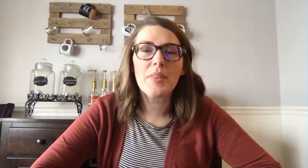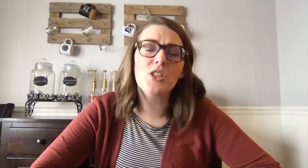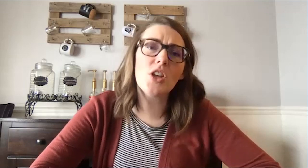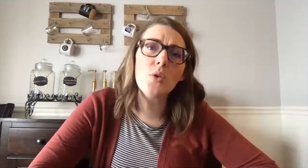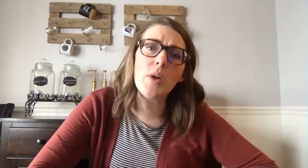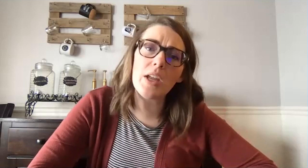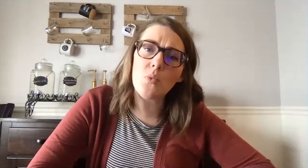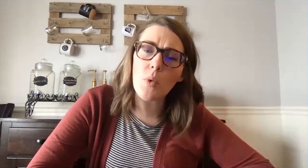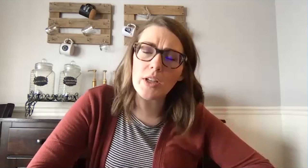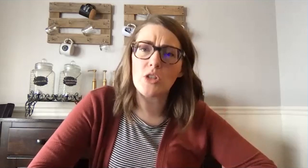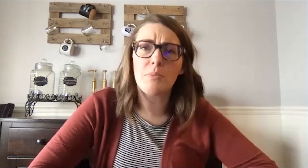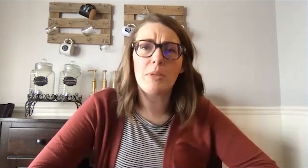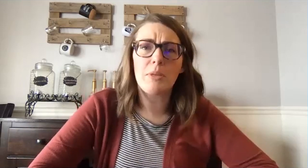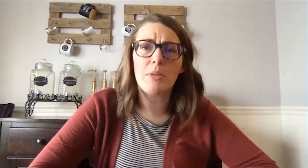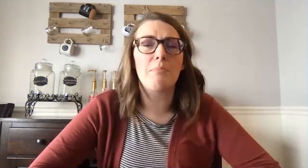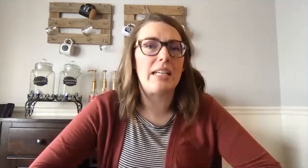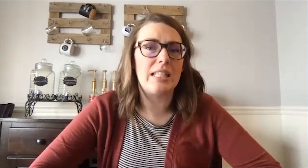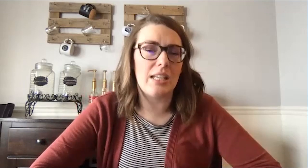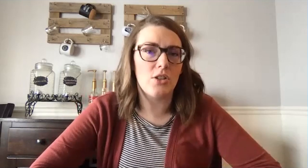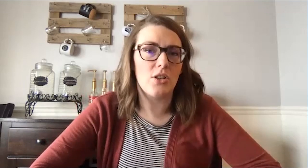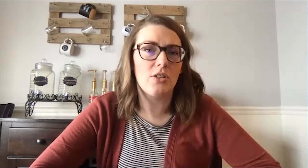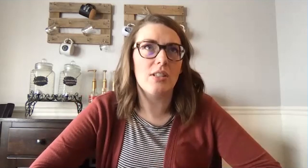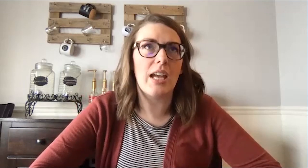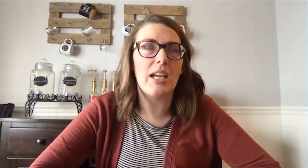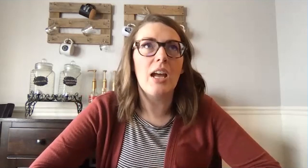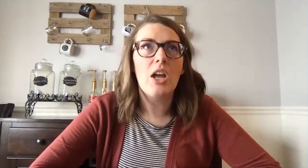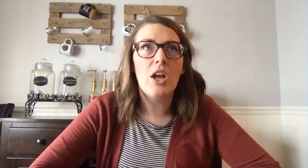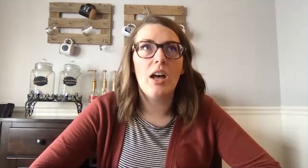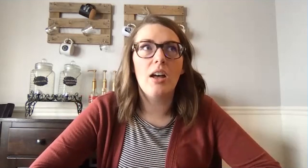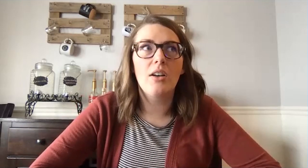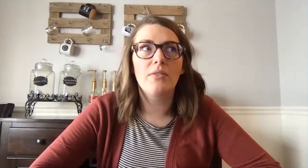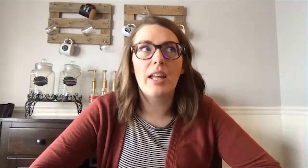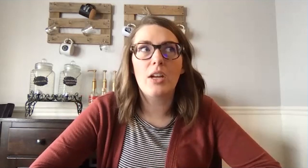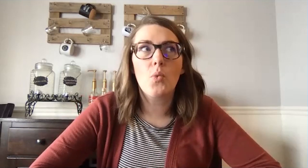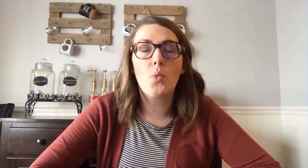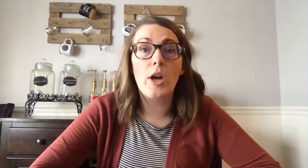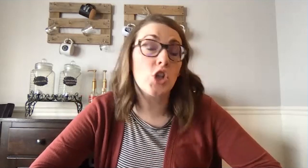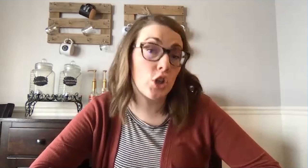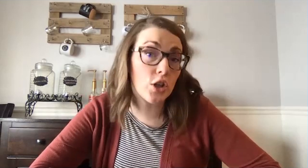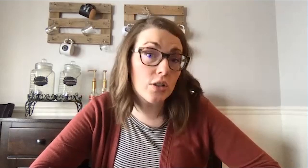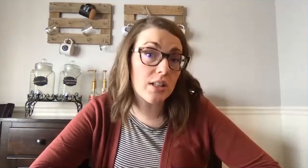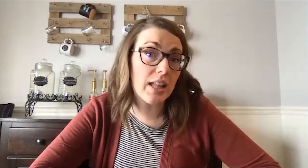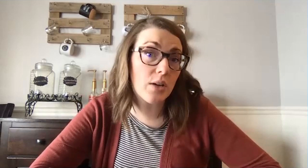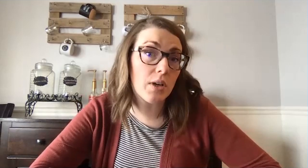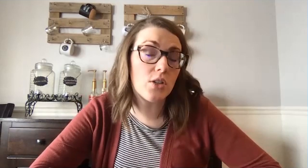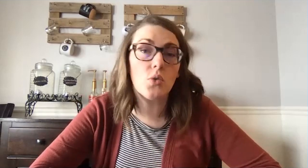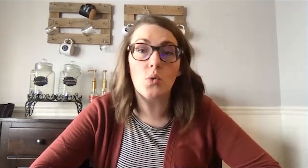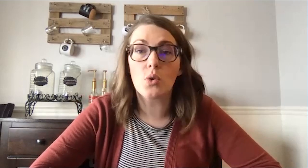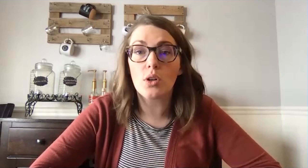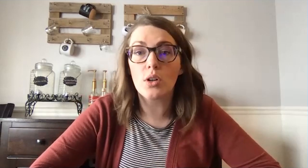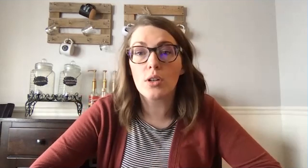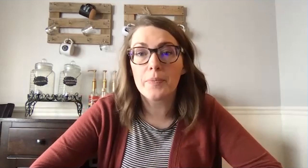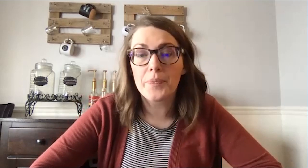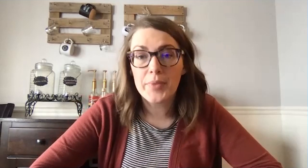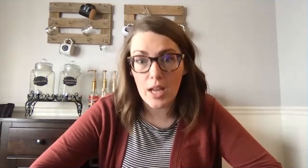so in what do you mean by centers like uh like where to learn the language or so for example